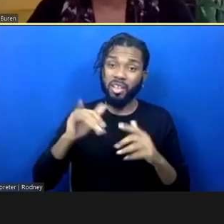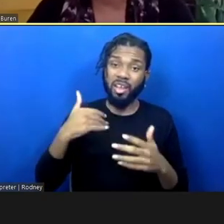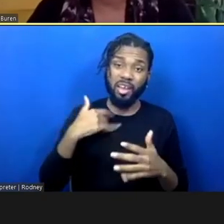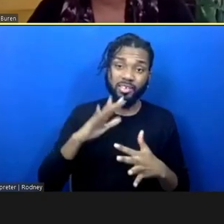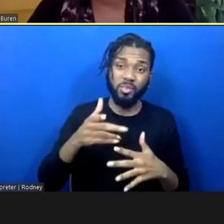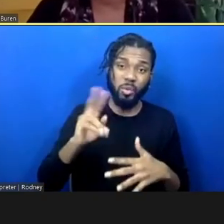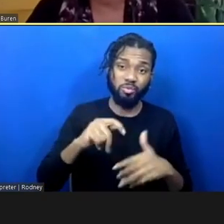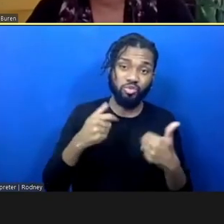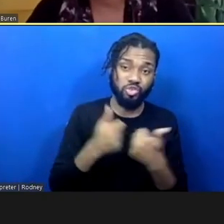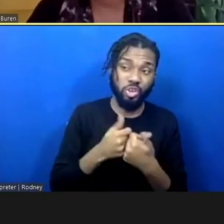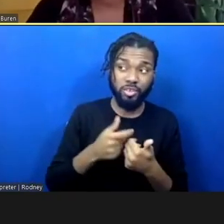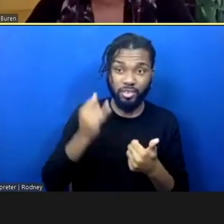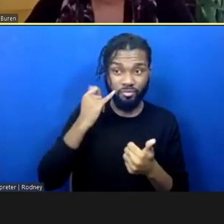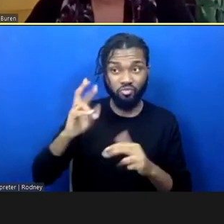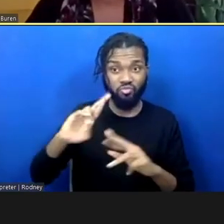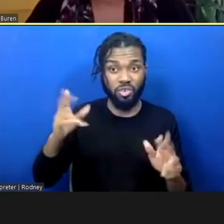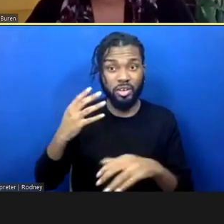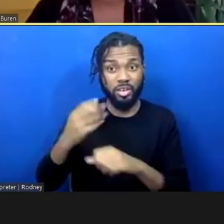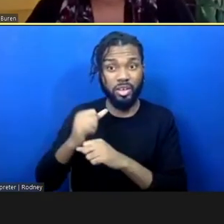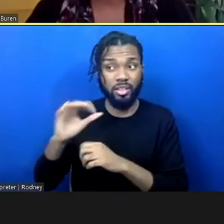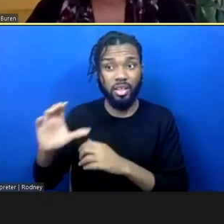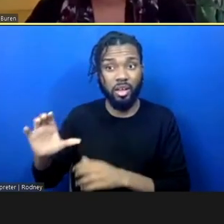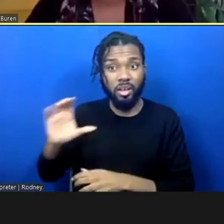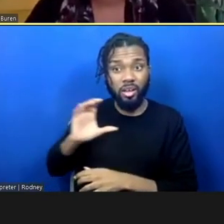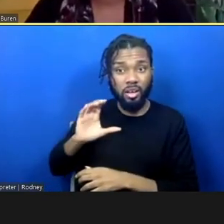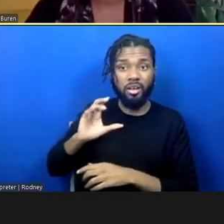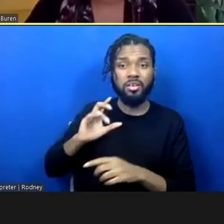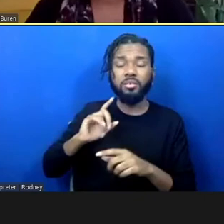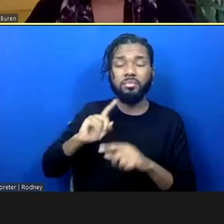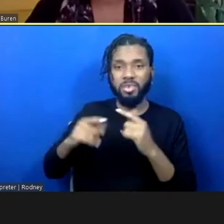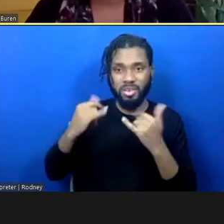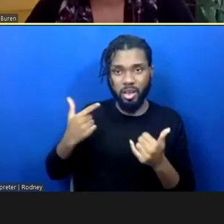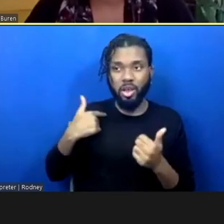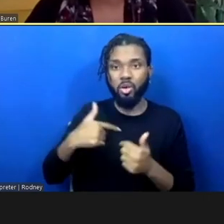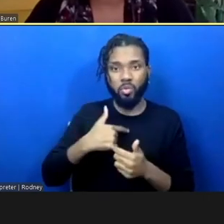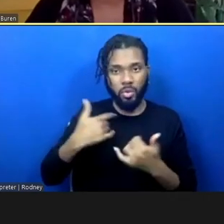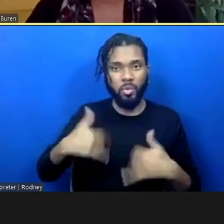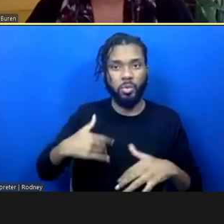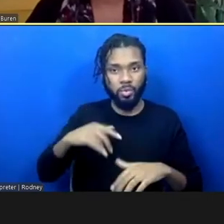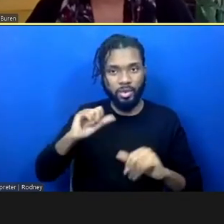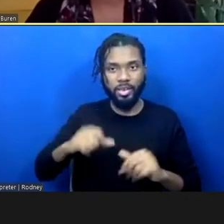receive that capital, but we are now able to fight for some real dollars to